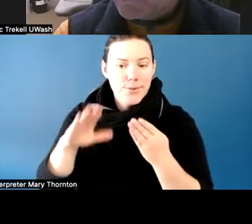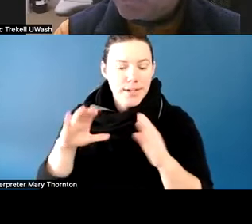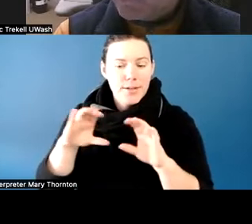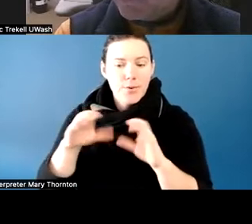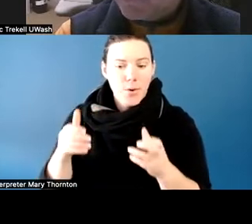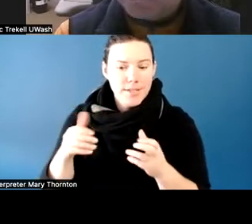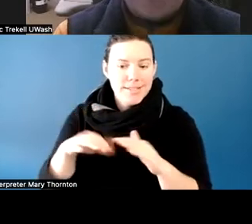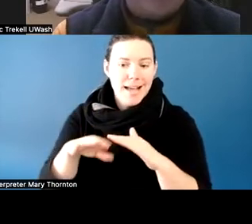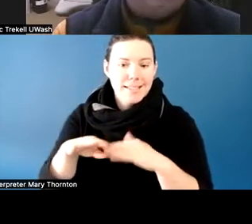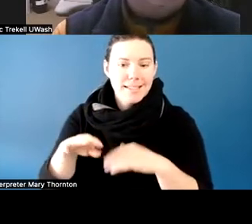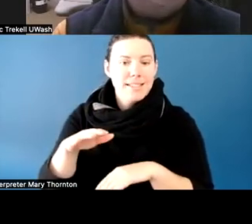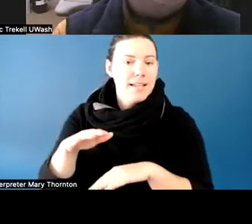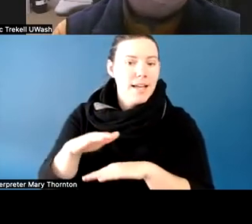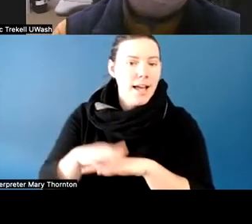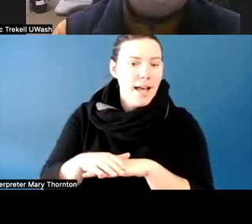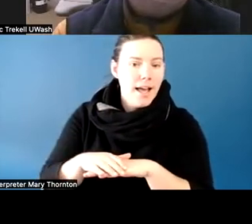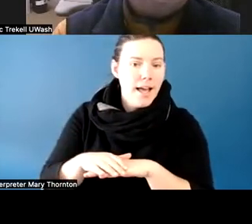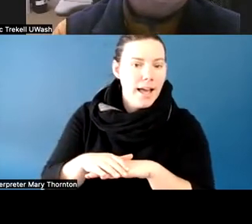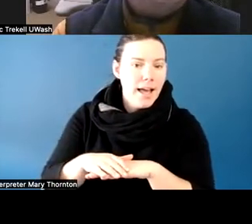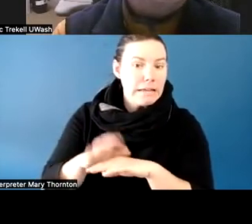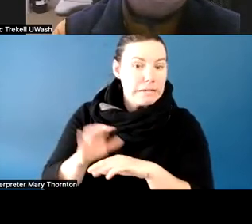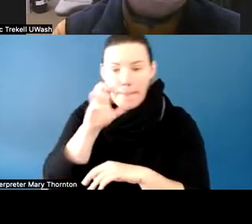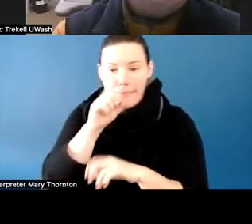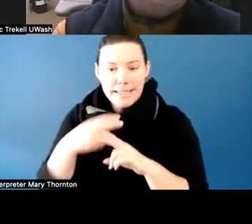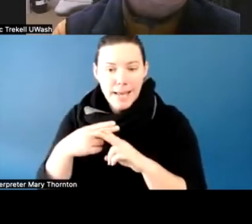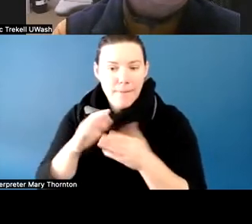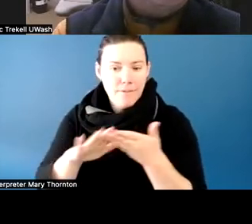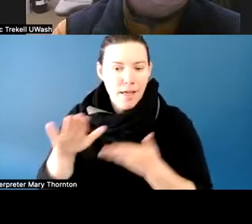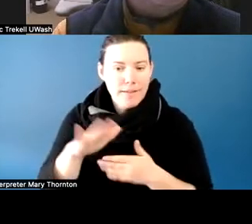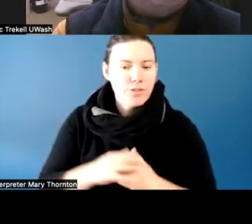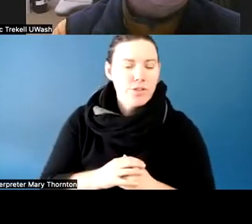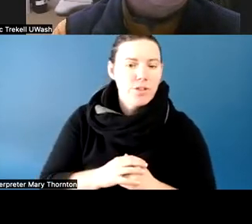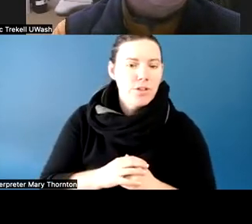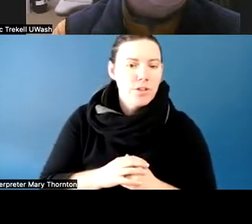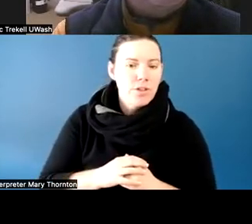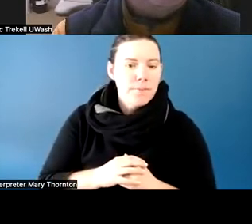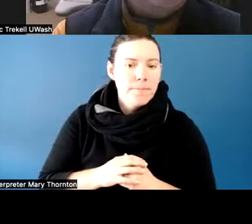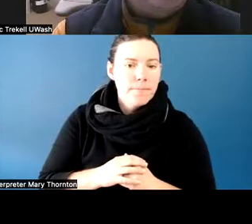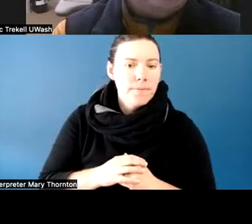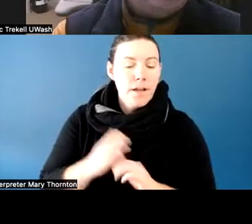And before my position at Cascadia,